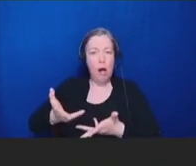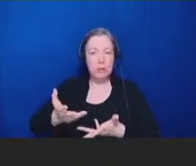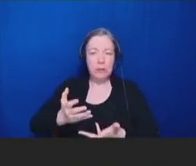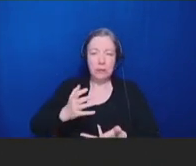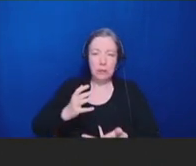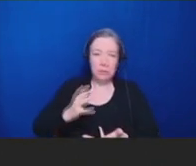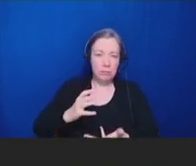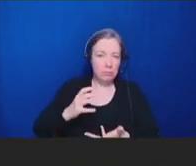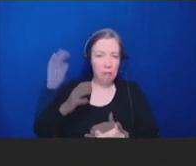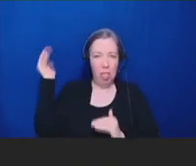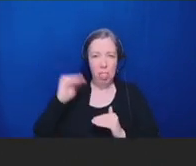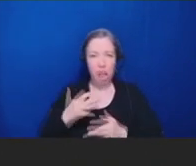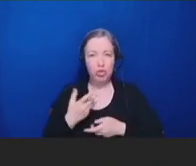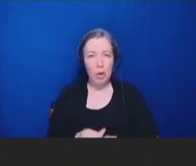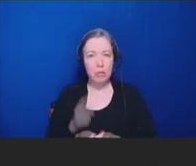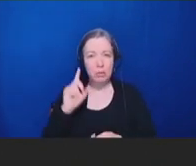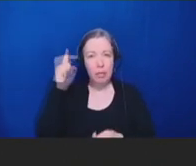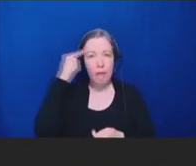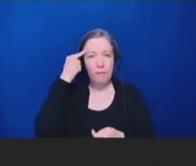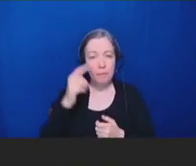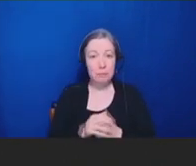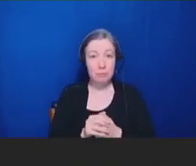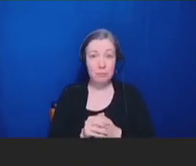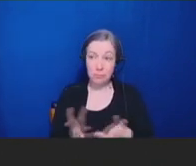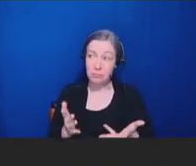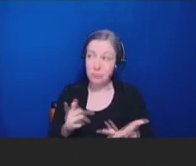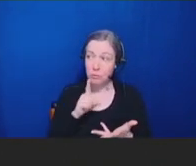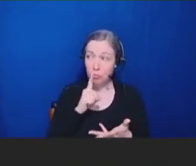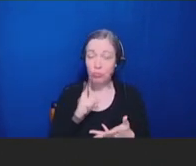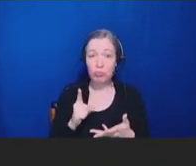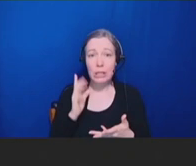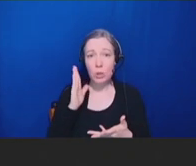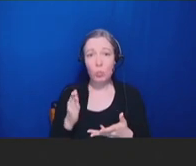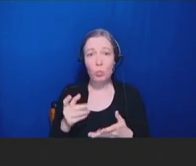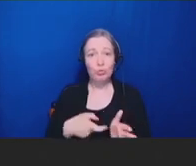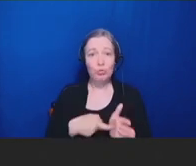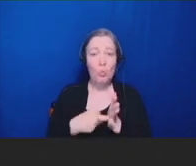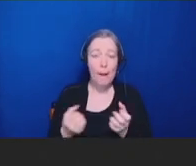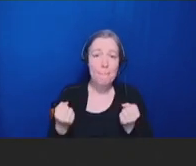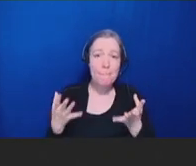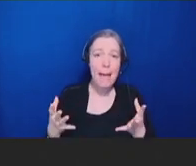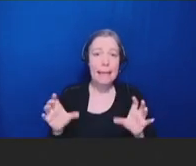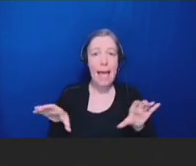a coalition involving and even led by those outside of government, including the medical